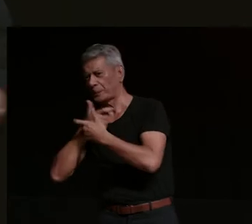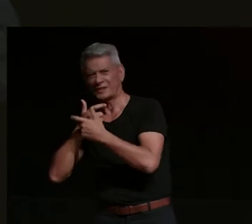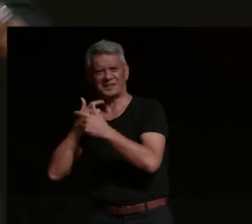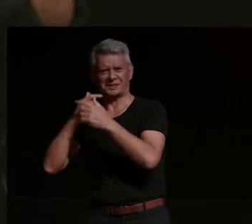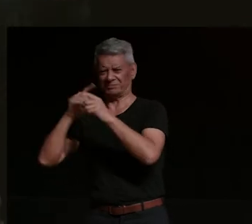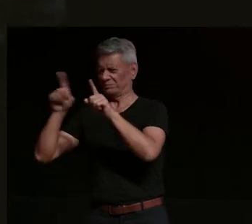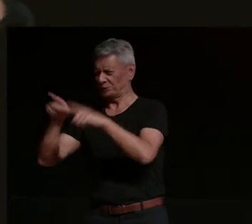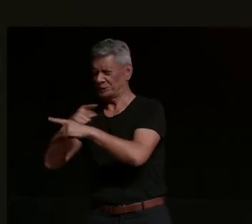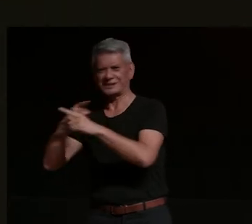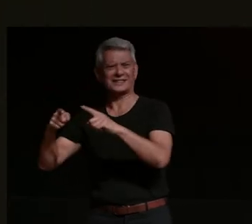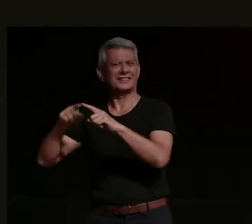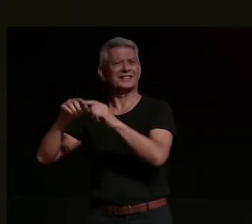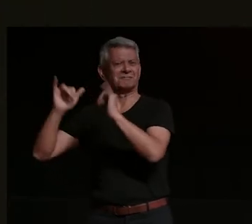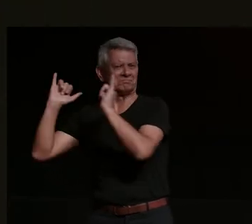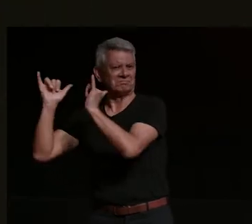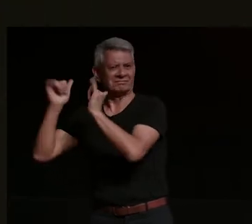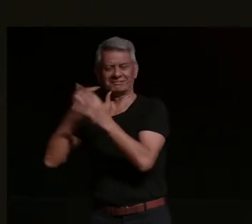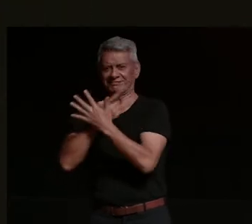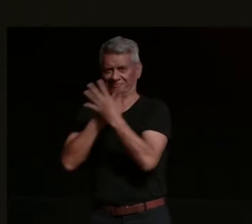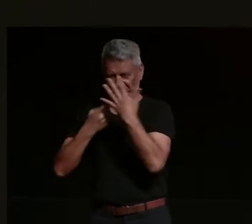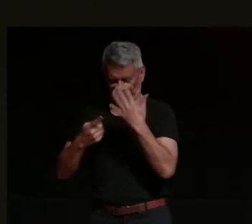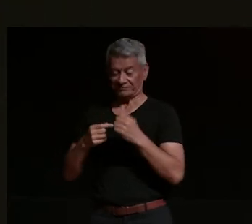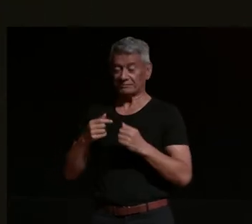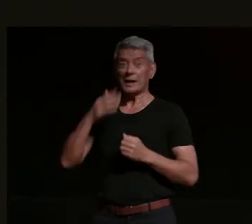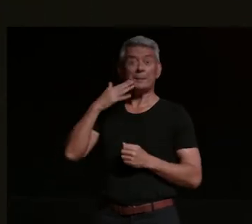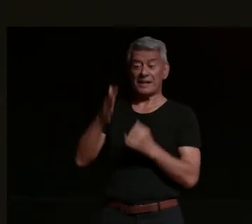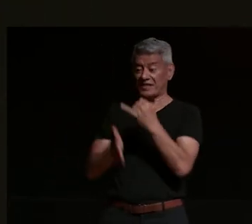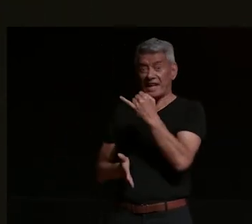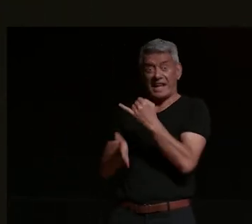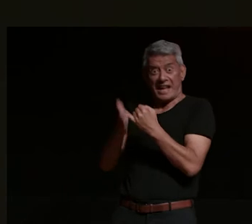music stuff and parties and everything but at the end of that month we have a massive